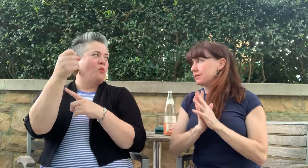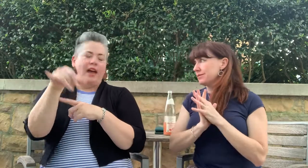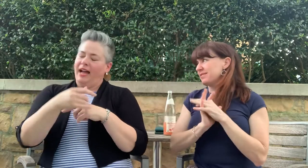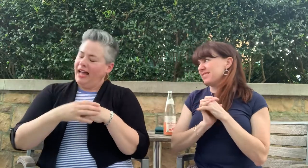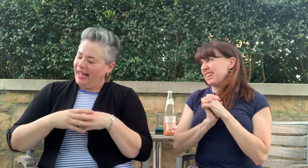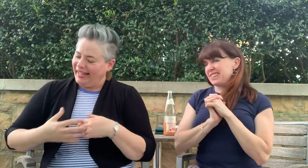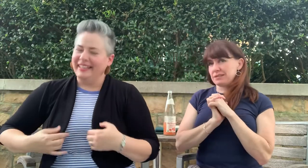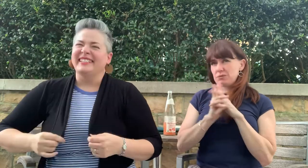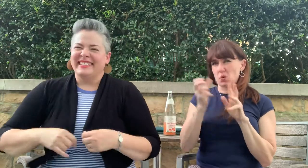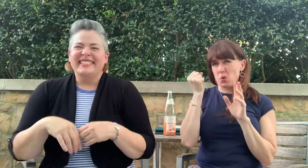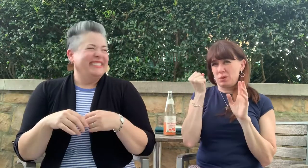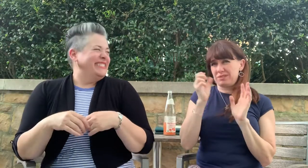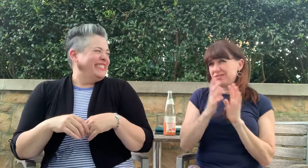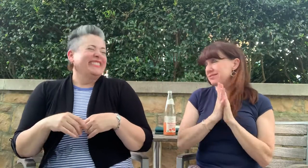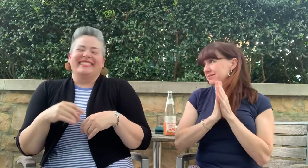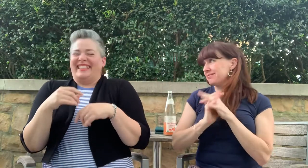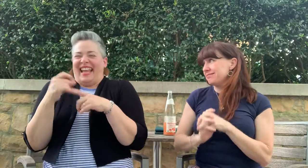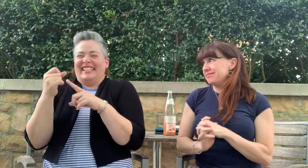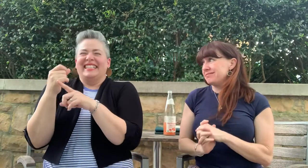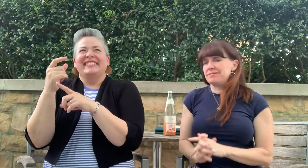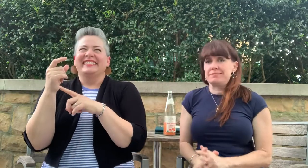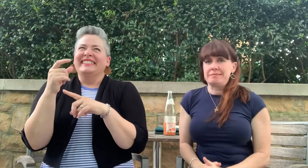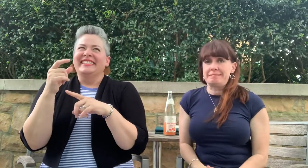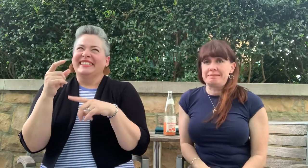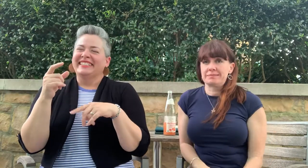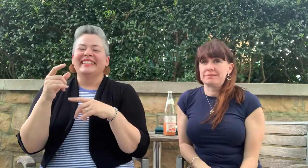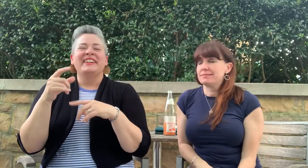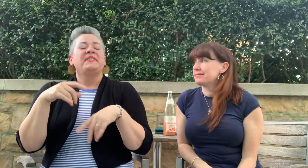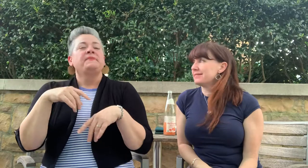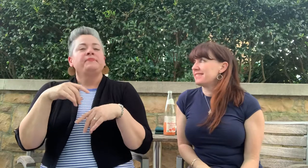Oh, right. Let's hold that one until the end.